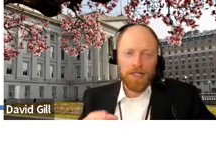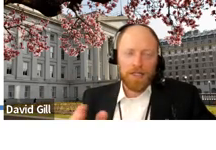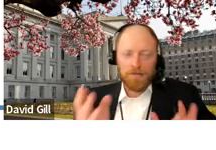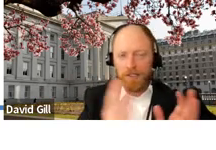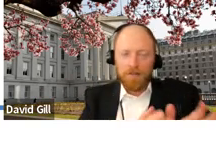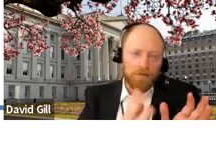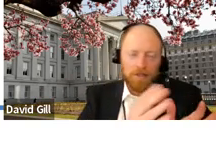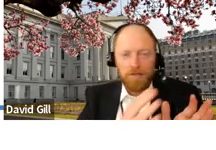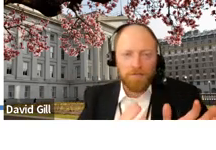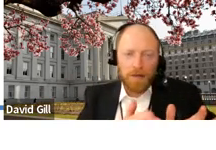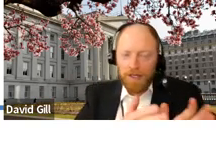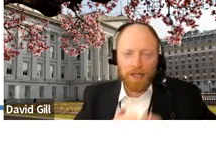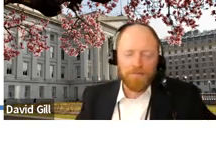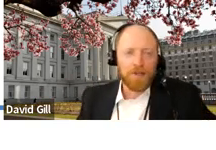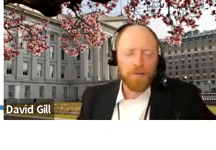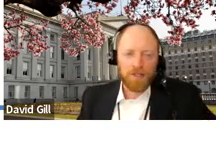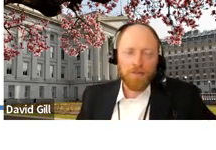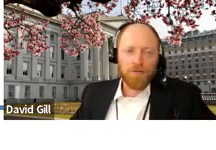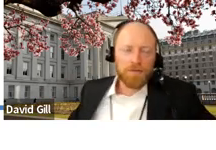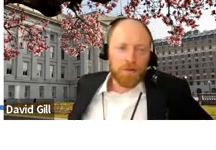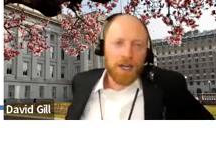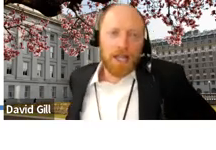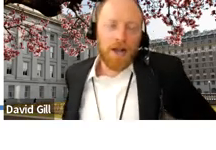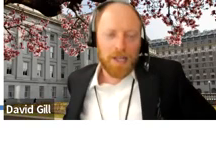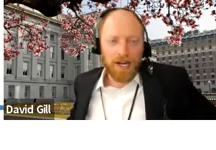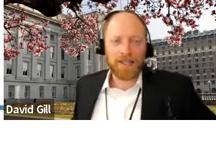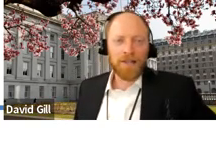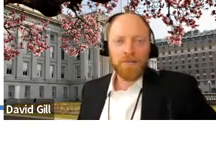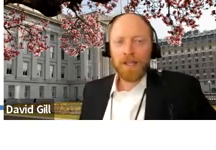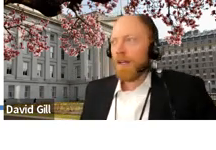to be in which might be like a more simplified type of contract.